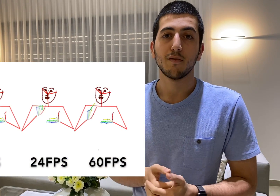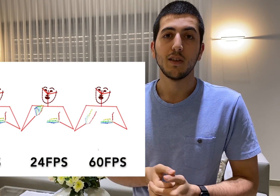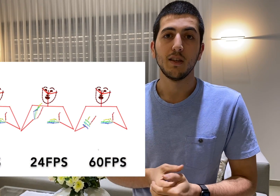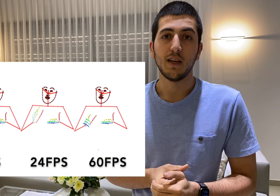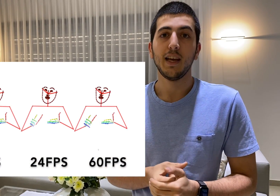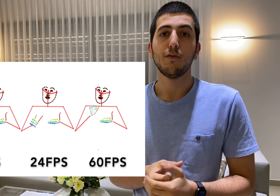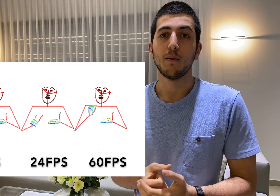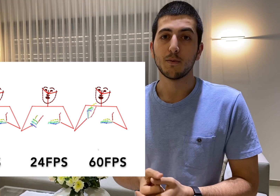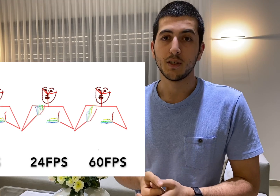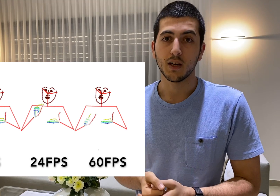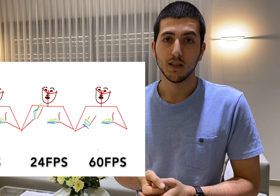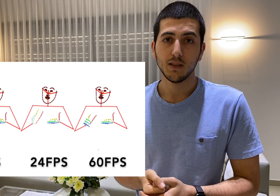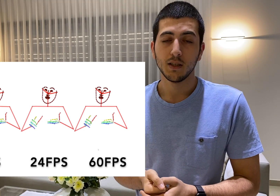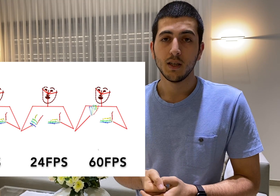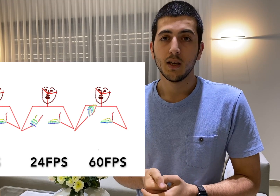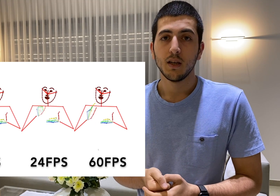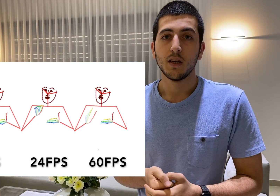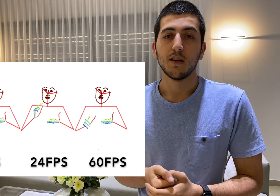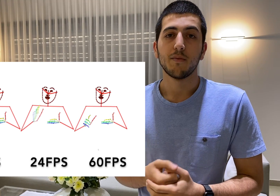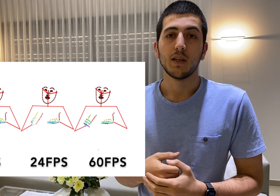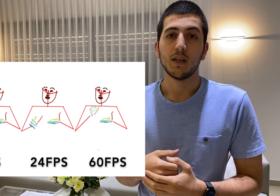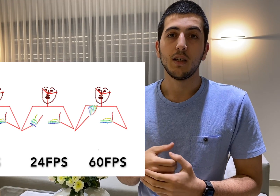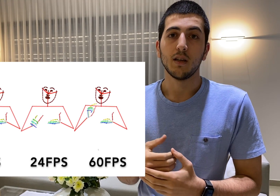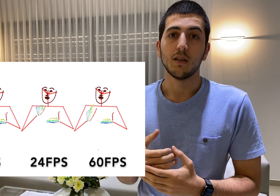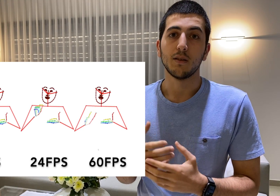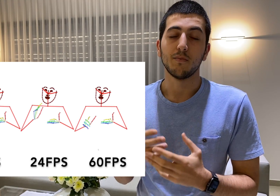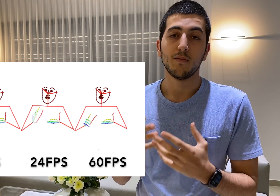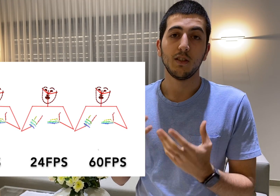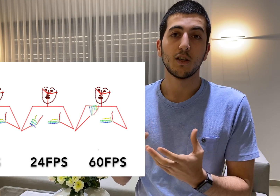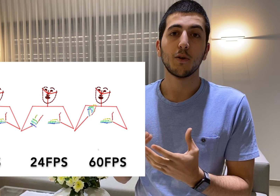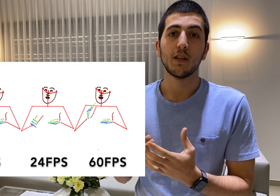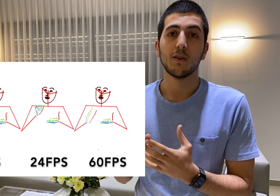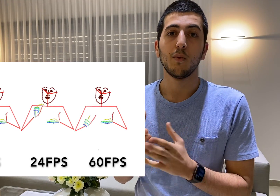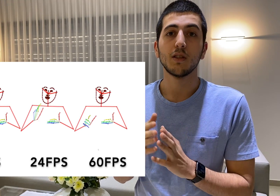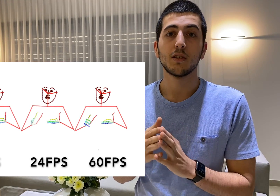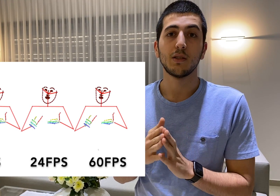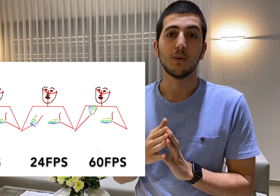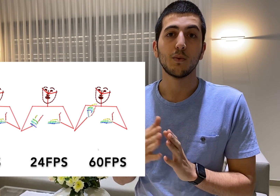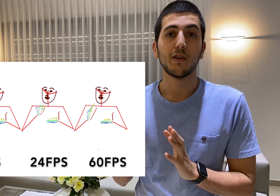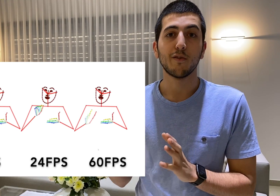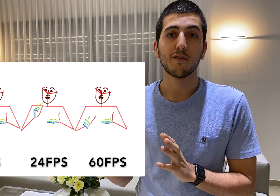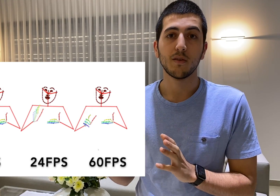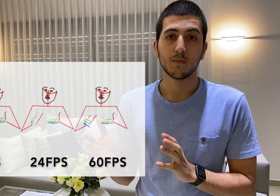in 8 frames per second that I interpolated once to 24 frames per